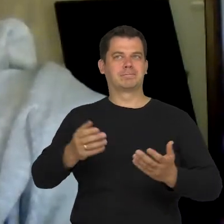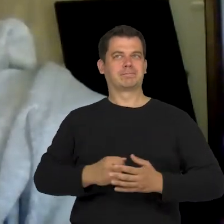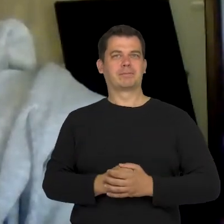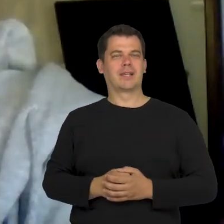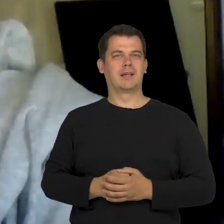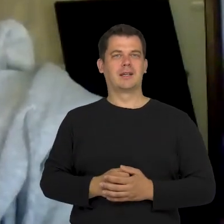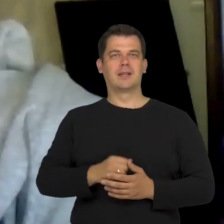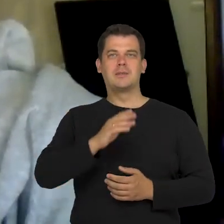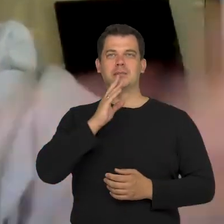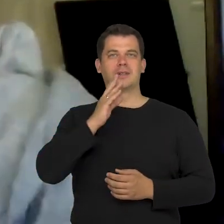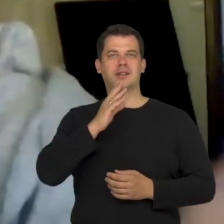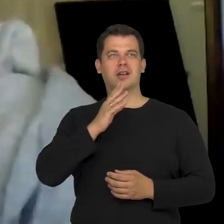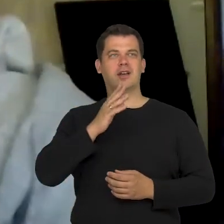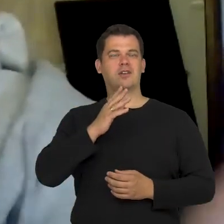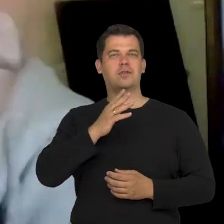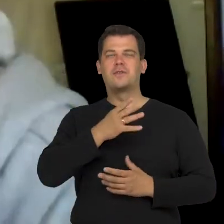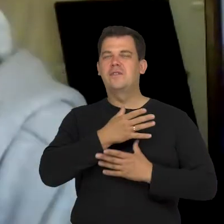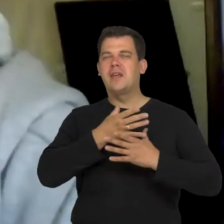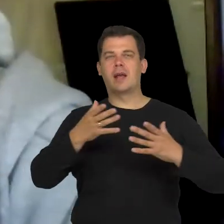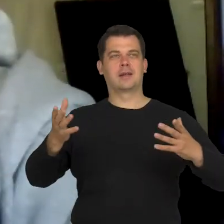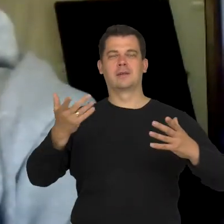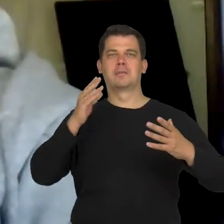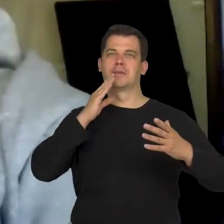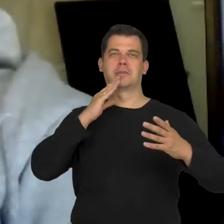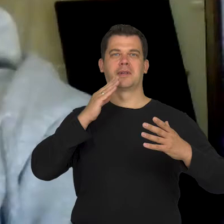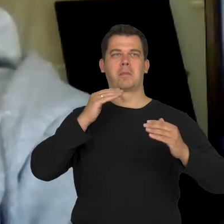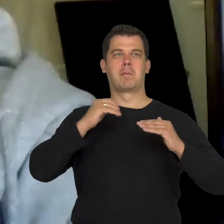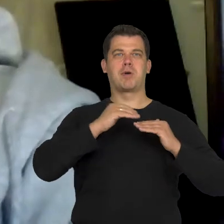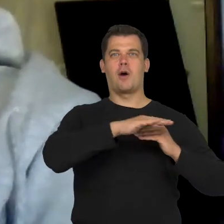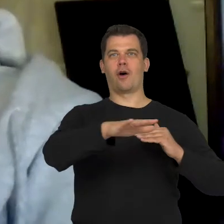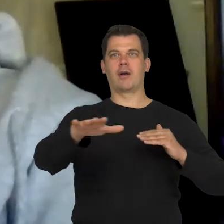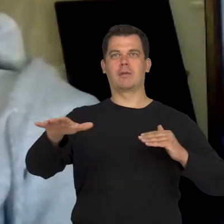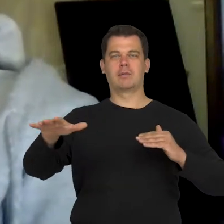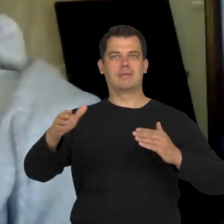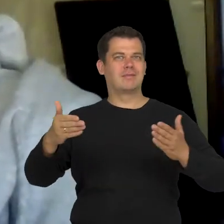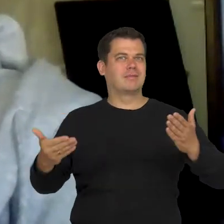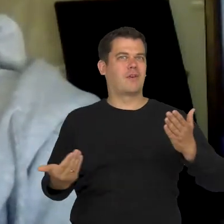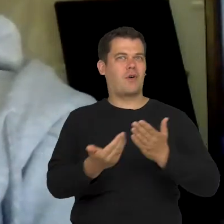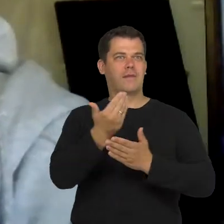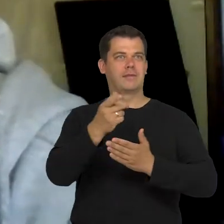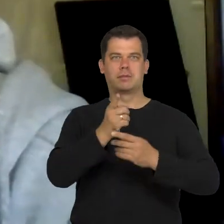to a different area but in a positive sense.